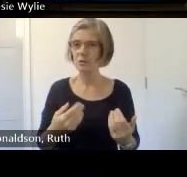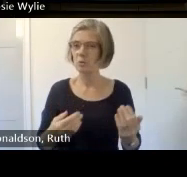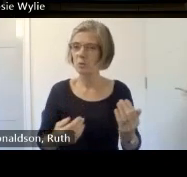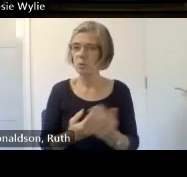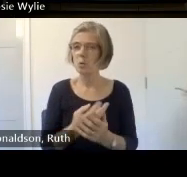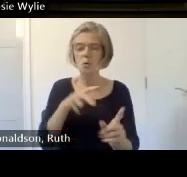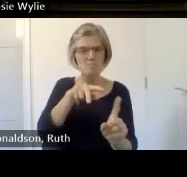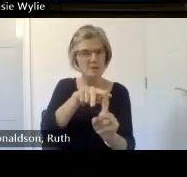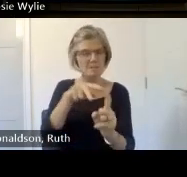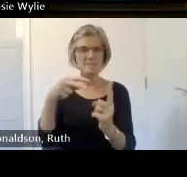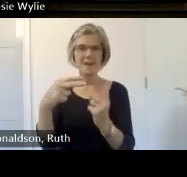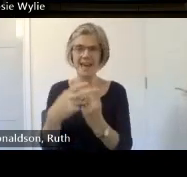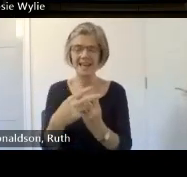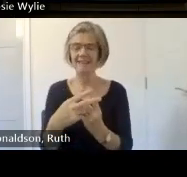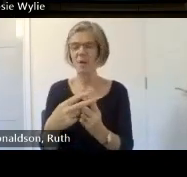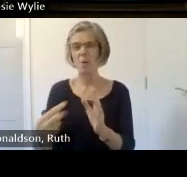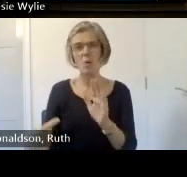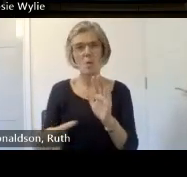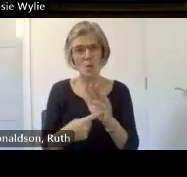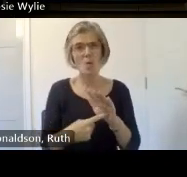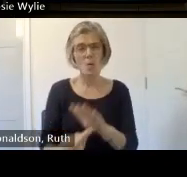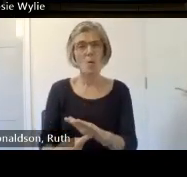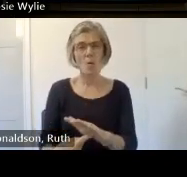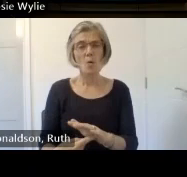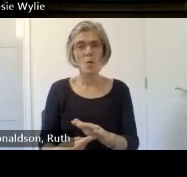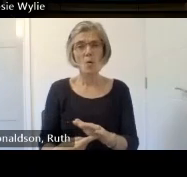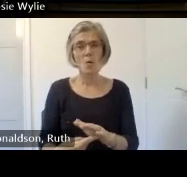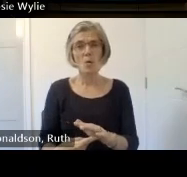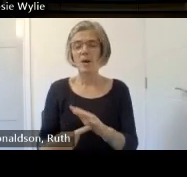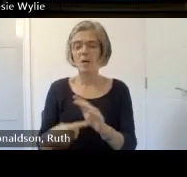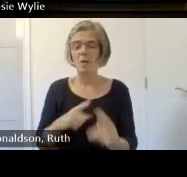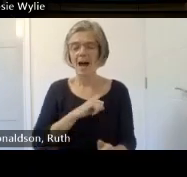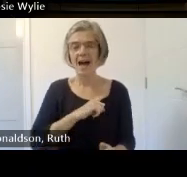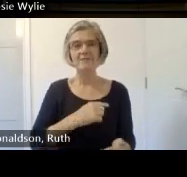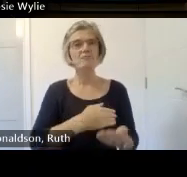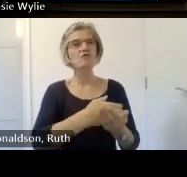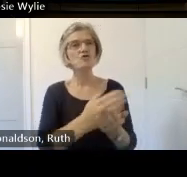is really important because it's shared you've got that opportunity to have a shared perspective